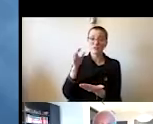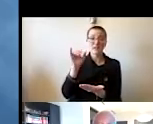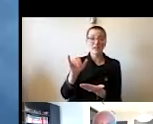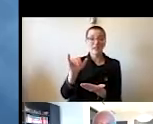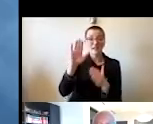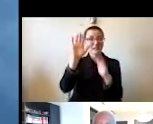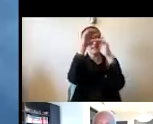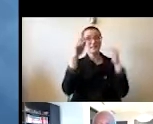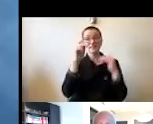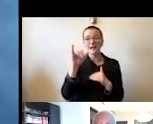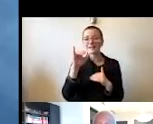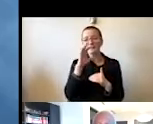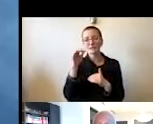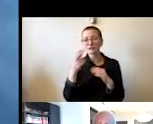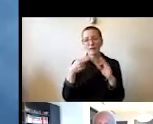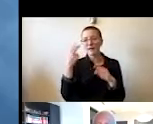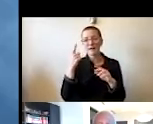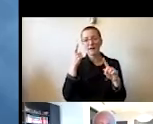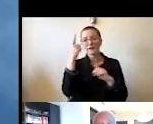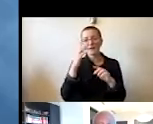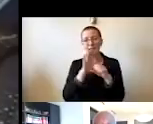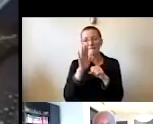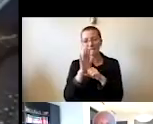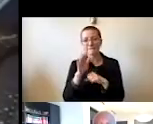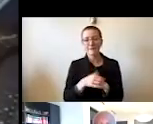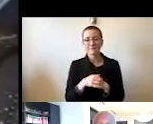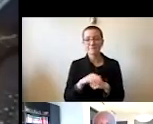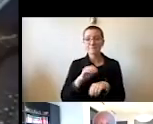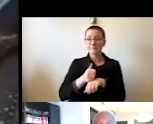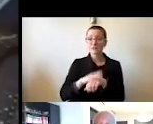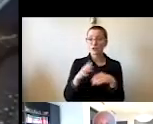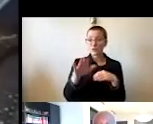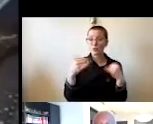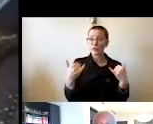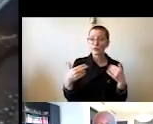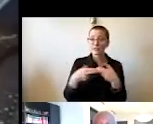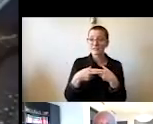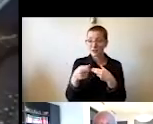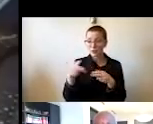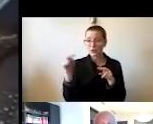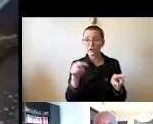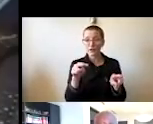And also might add, based on the slide I think you are looking at right down, we promised you